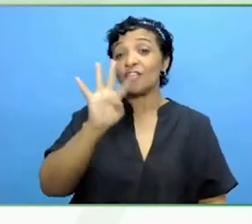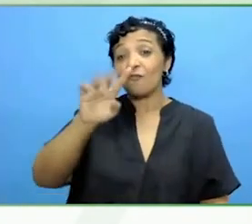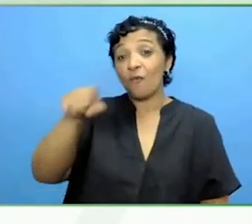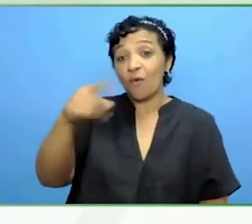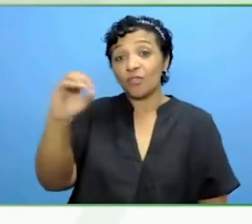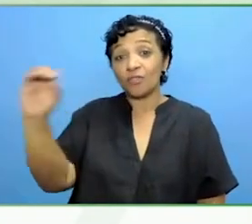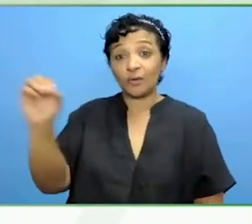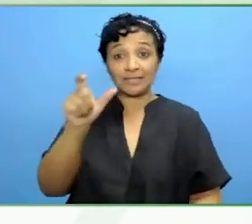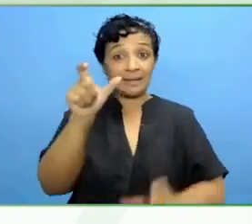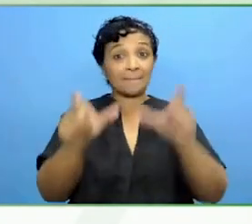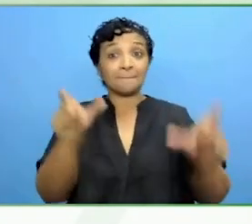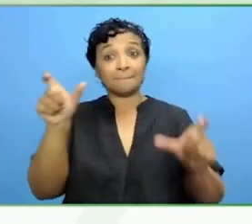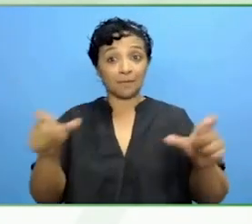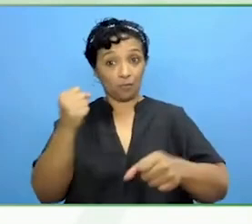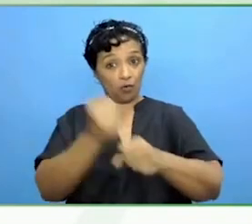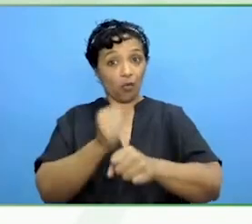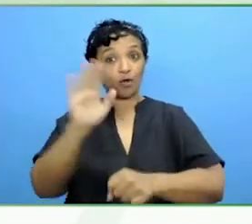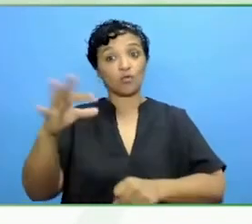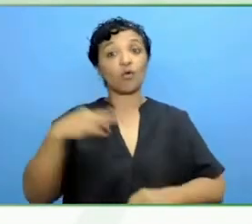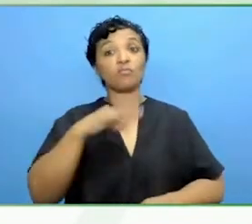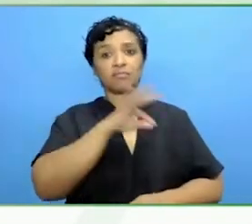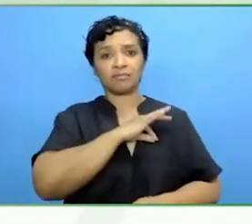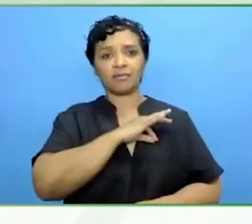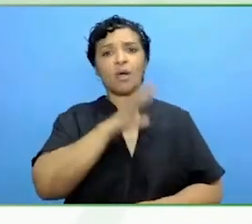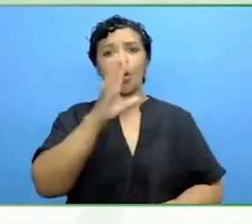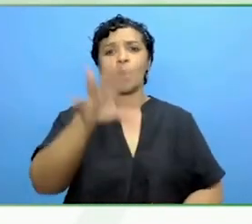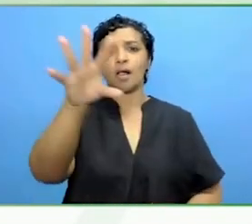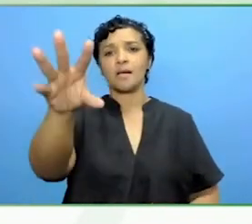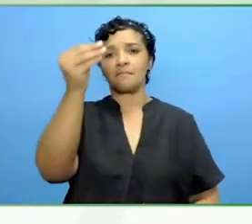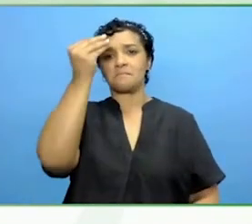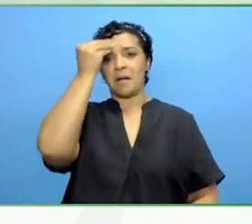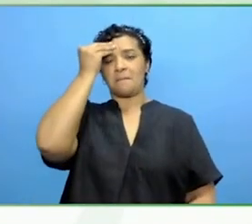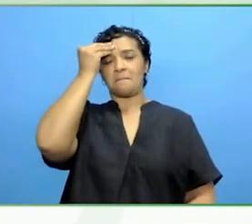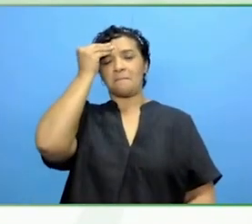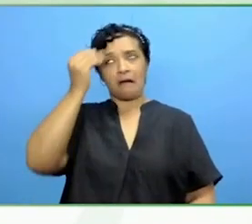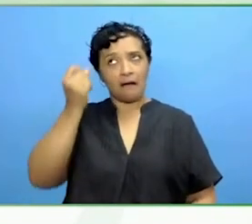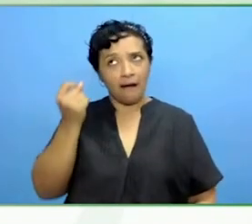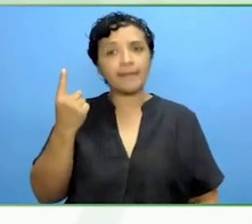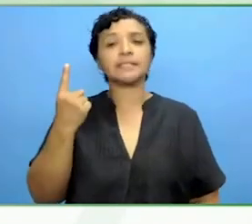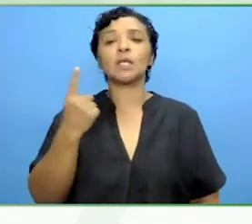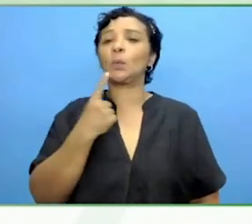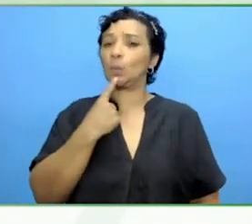have an idea of what disability, accessibility and inclusion looks like and if we